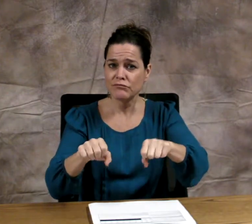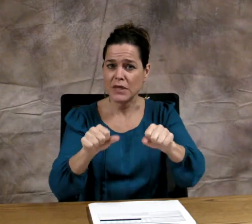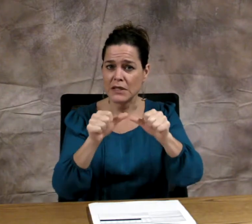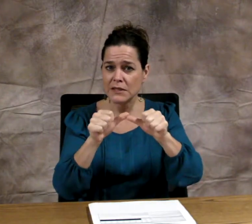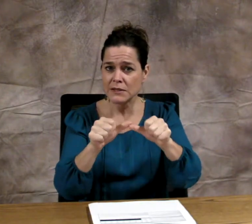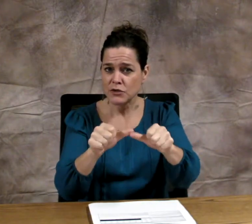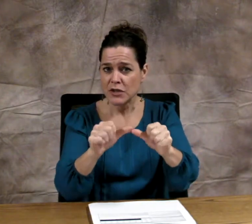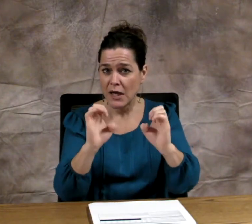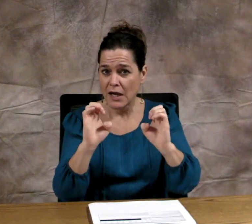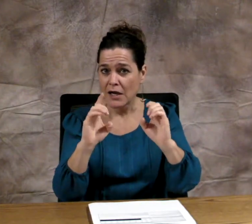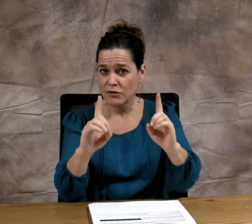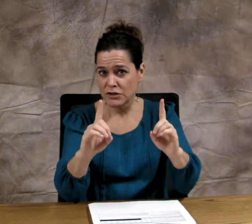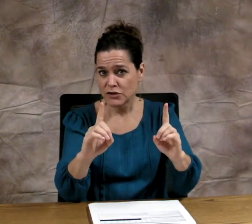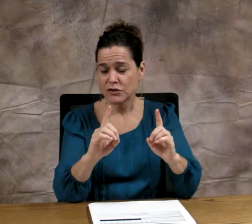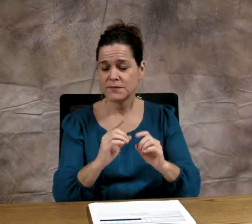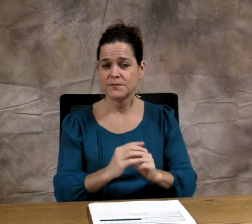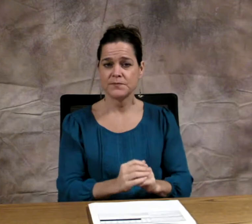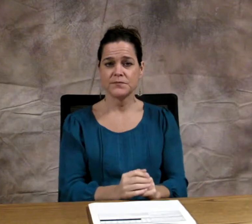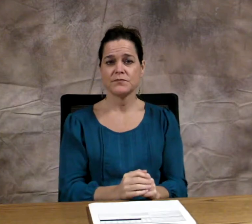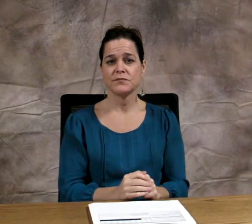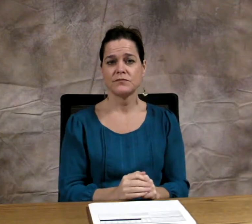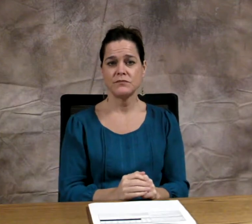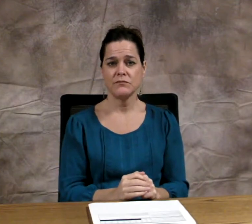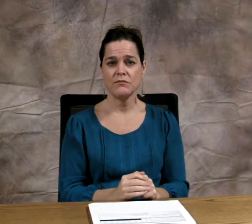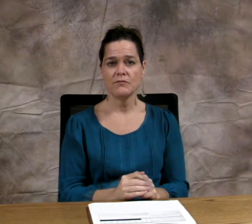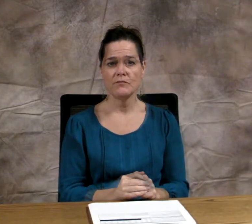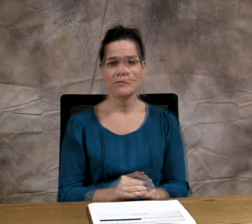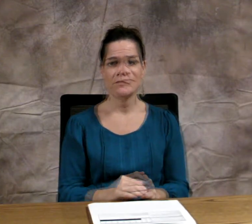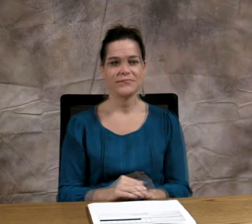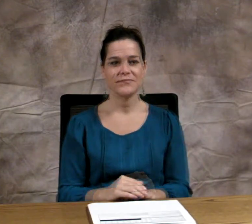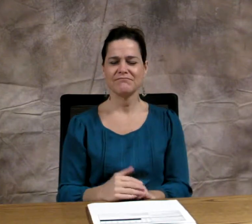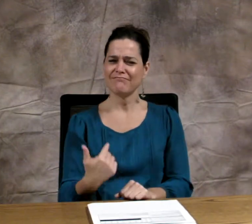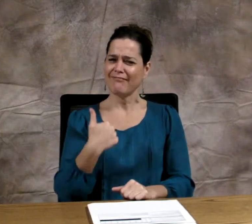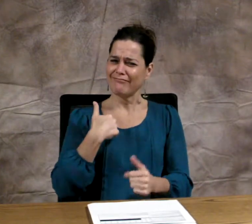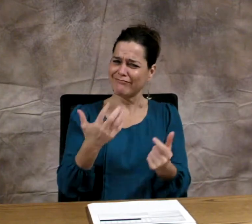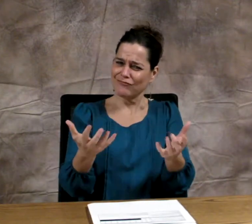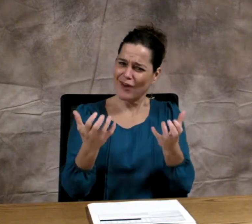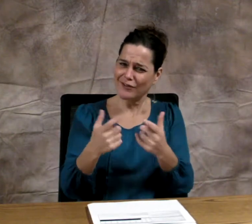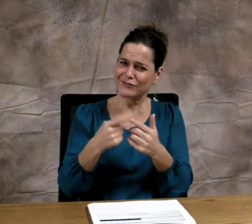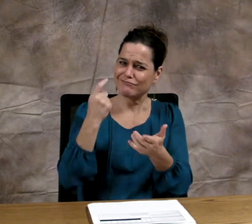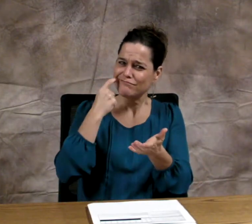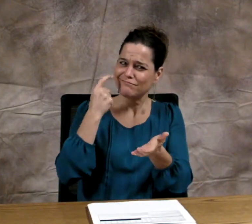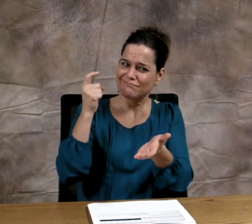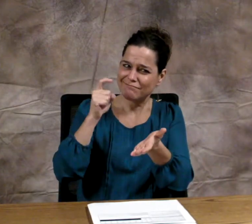The rate increase is based on recognition of the number of years worked and on continuing education.